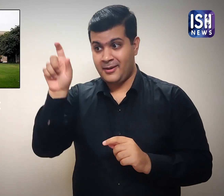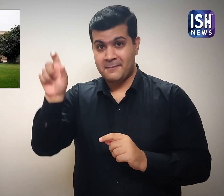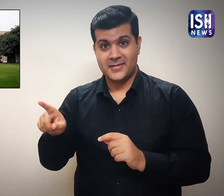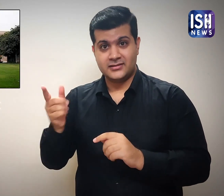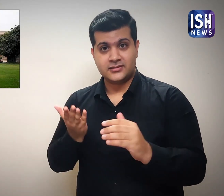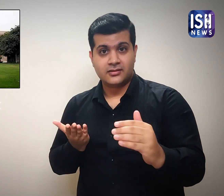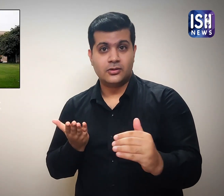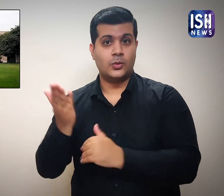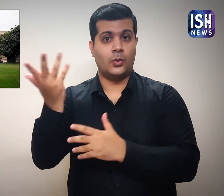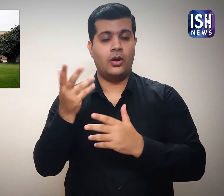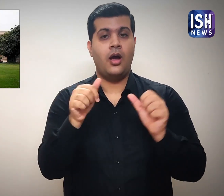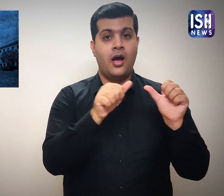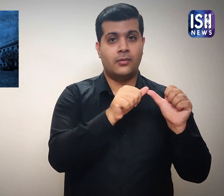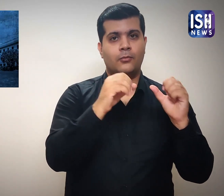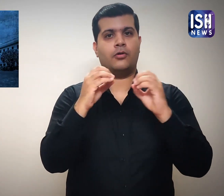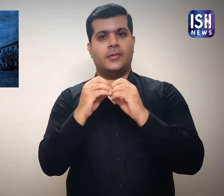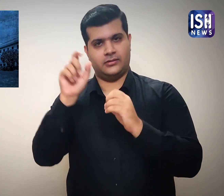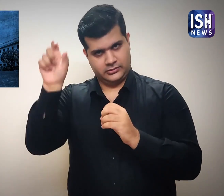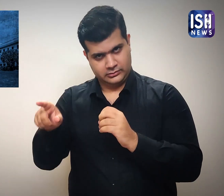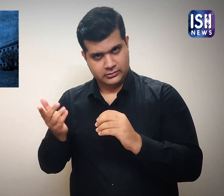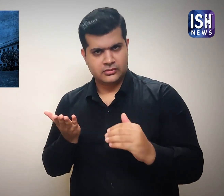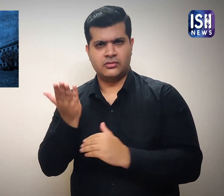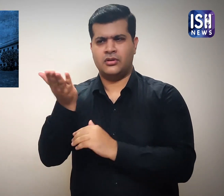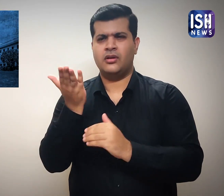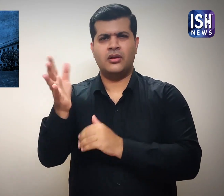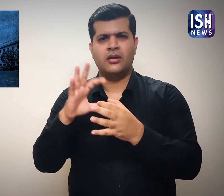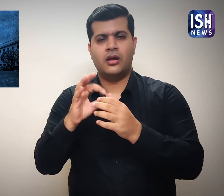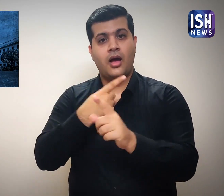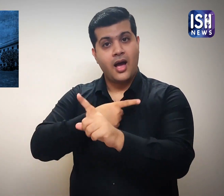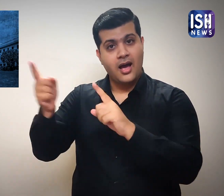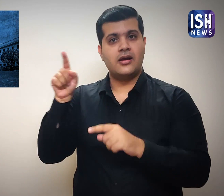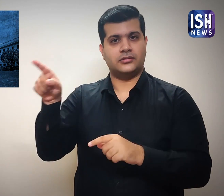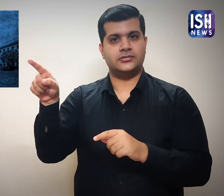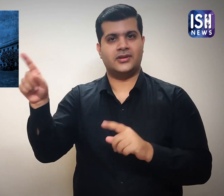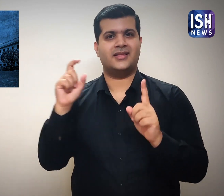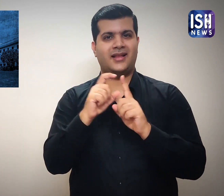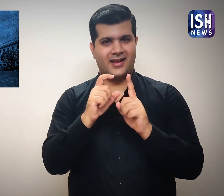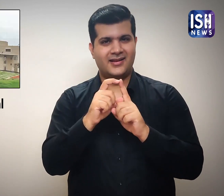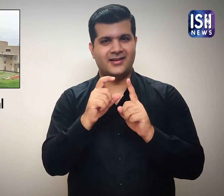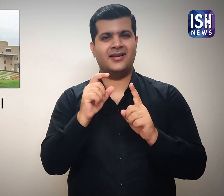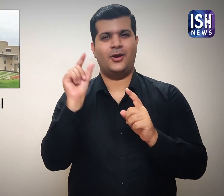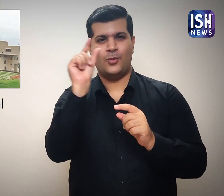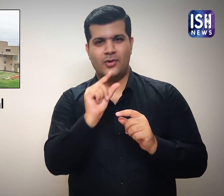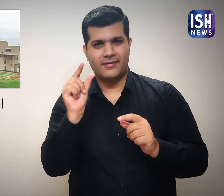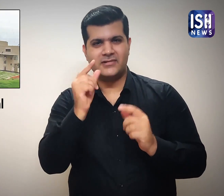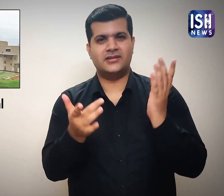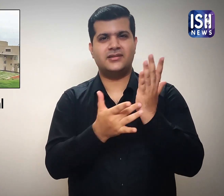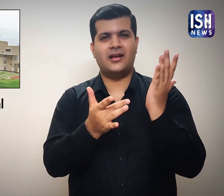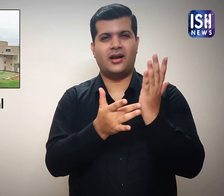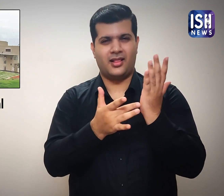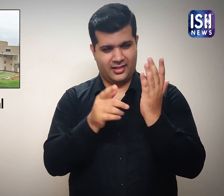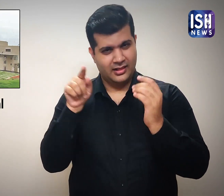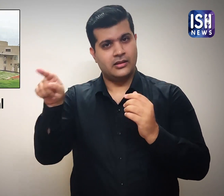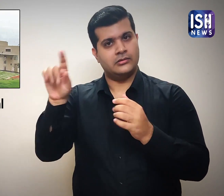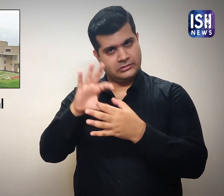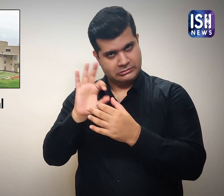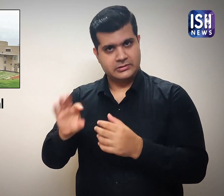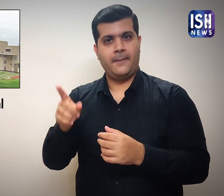by Anmol Bhandari against the Delhi Technological University.